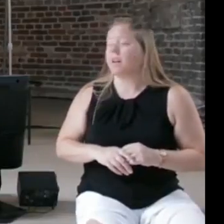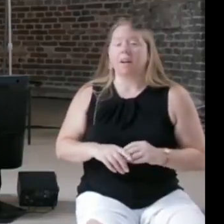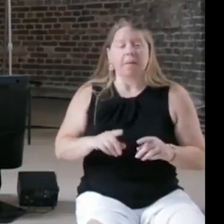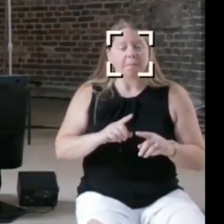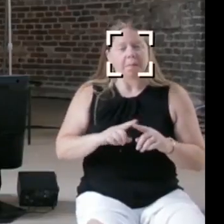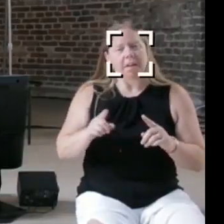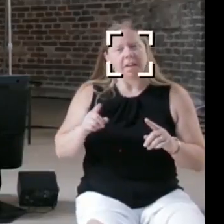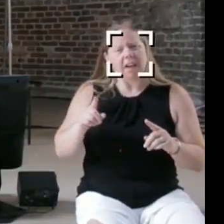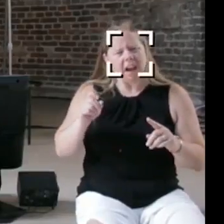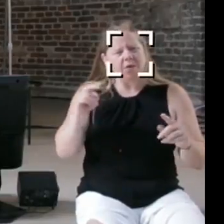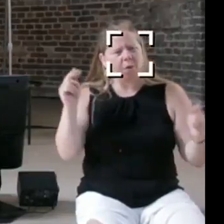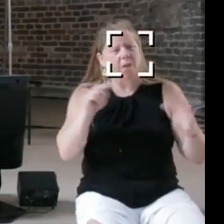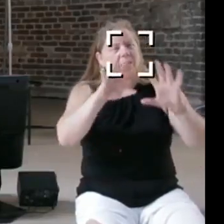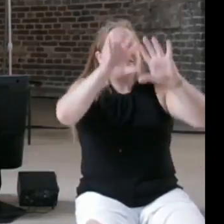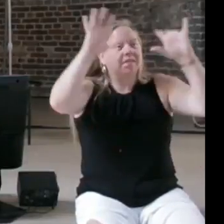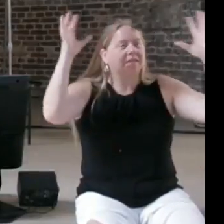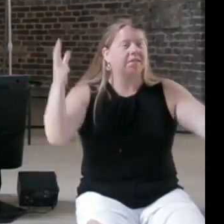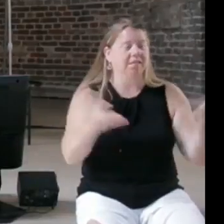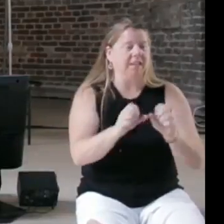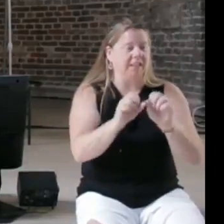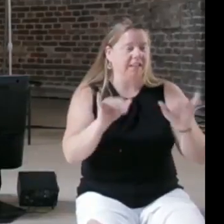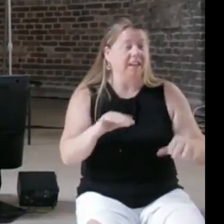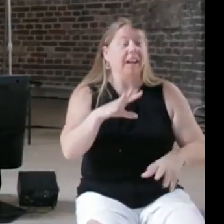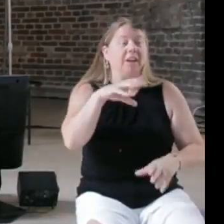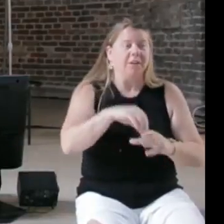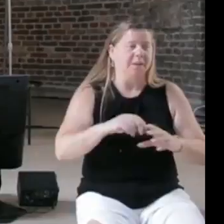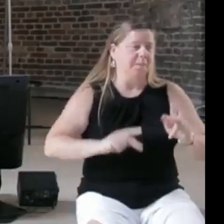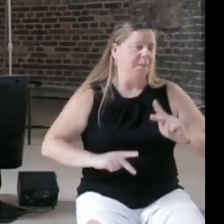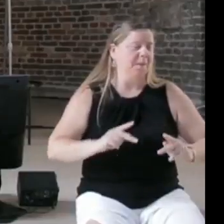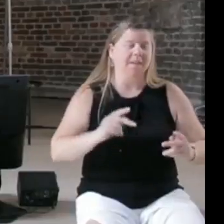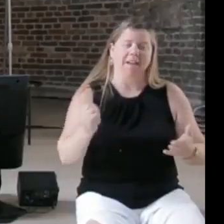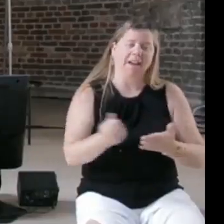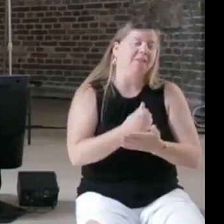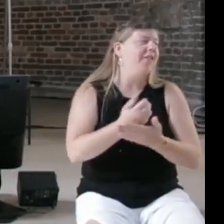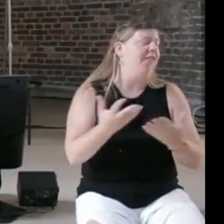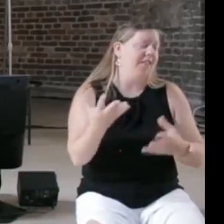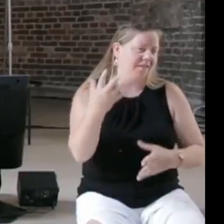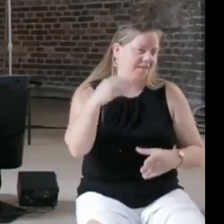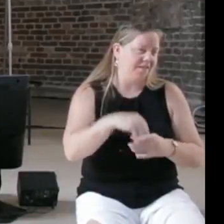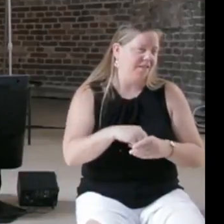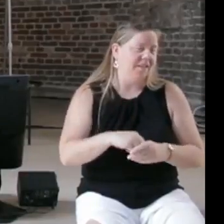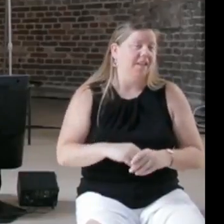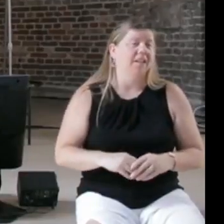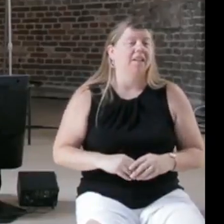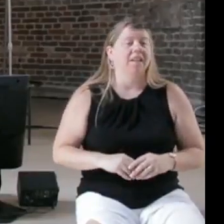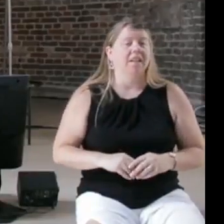system including the humans including everything, and then I would deploy algorithms much more